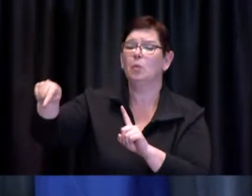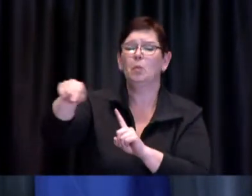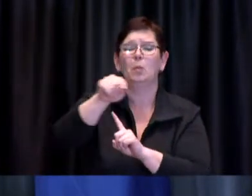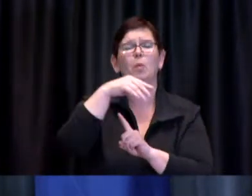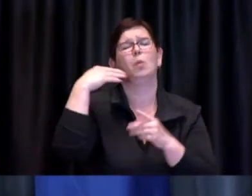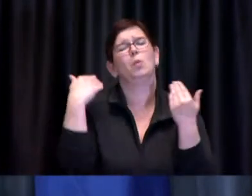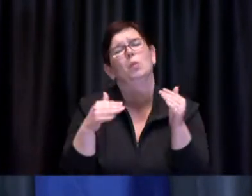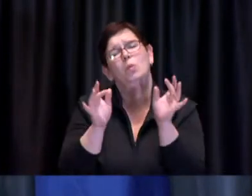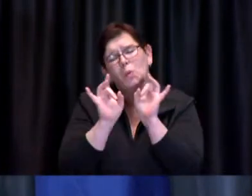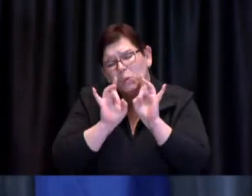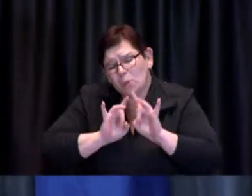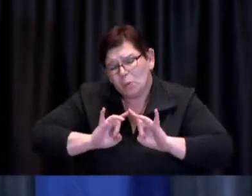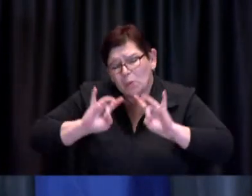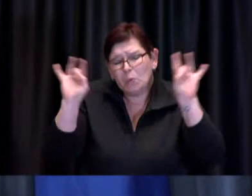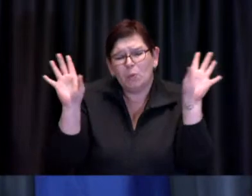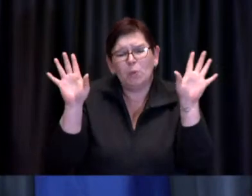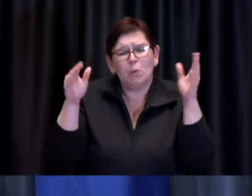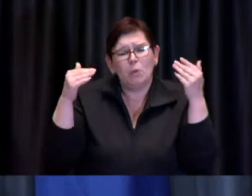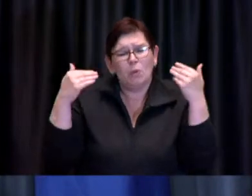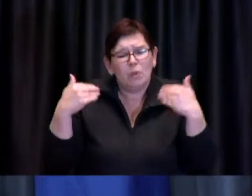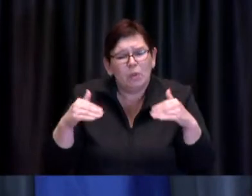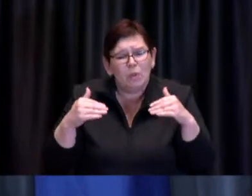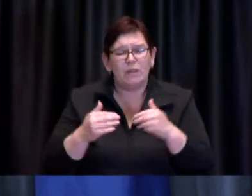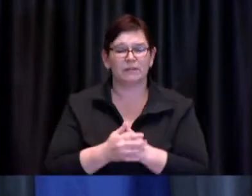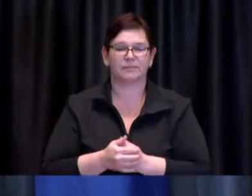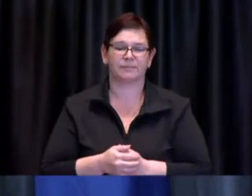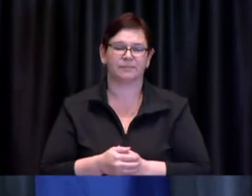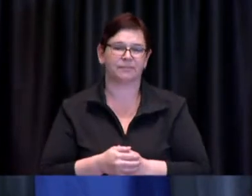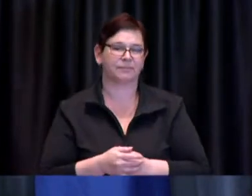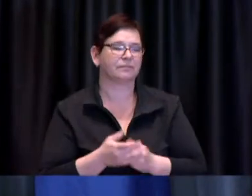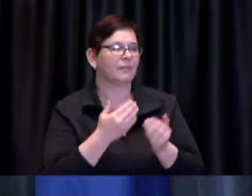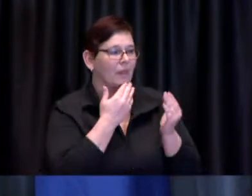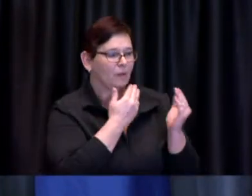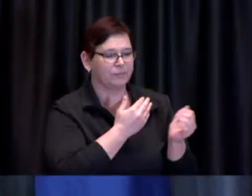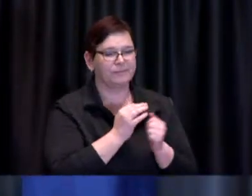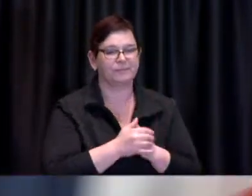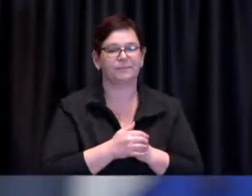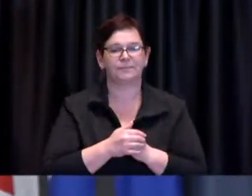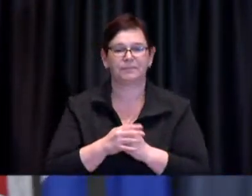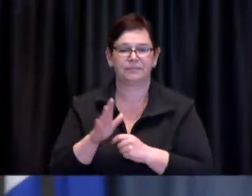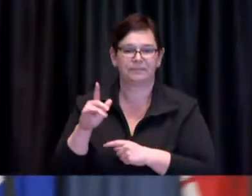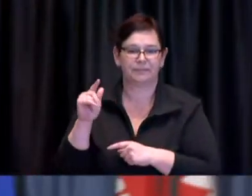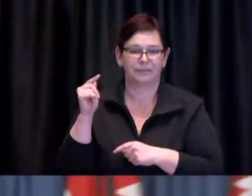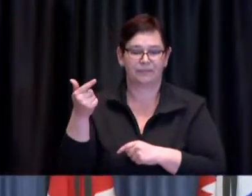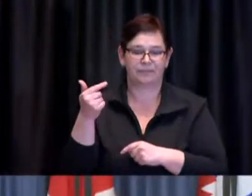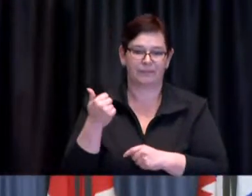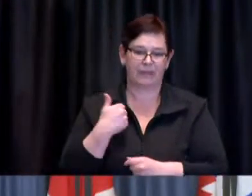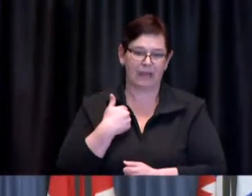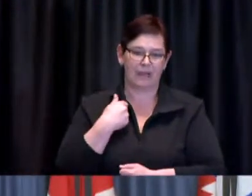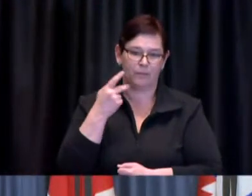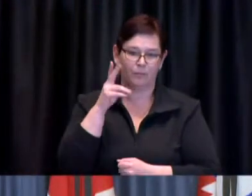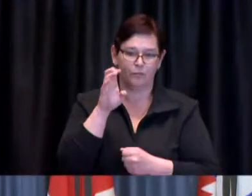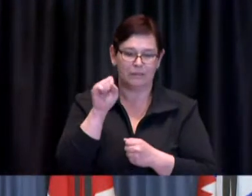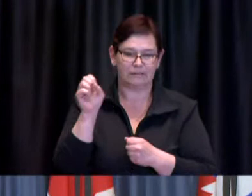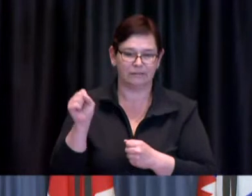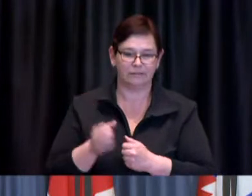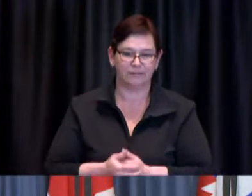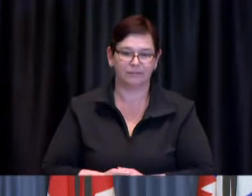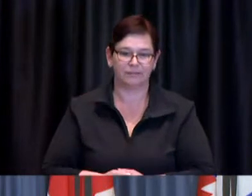Lawvin: Thank you Natalie next up we have John Chidley Hill from the Canadian Press go ahead. John: Good afternoon everyone.